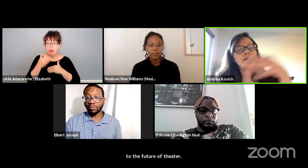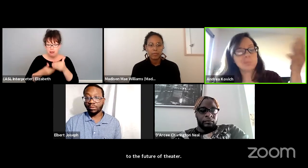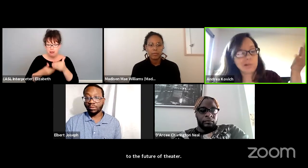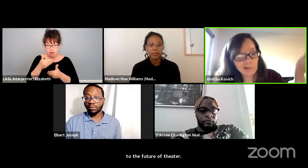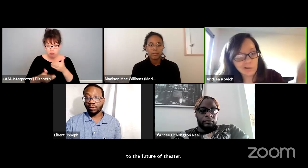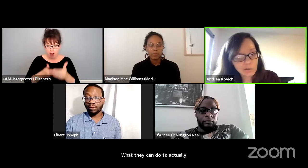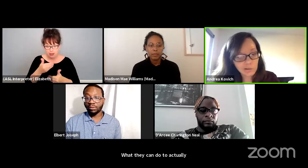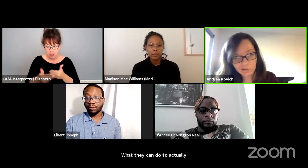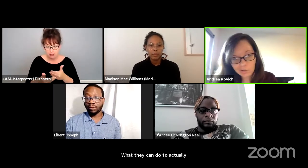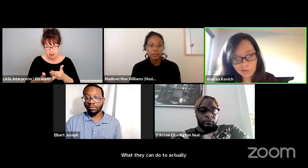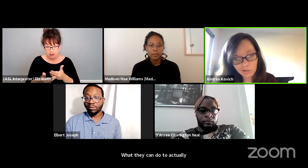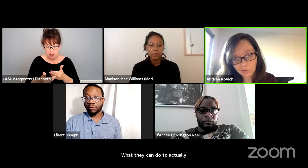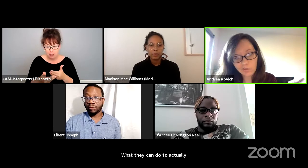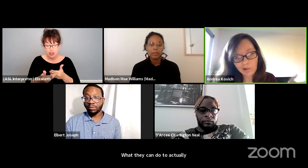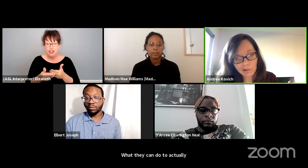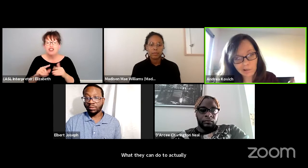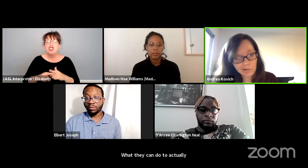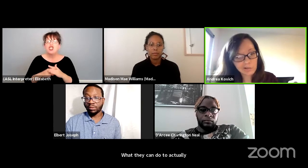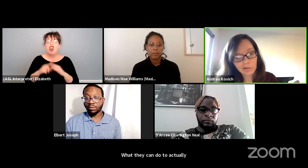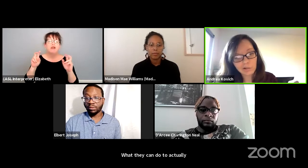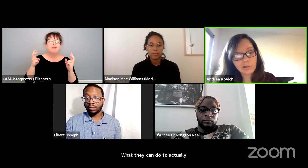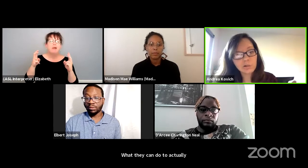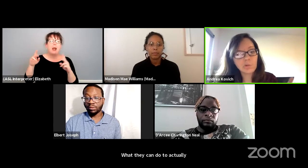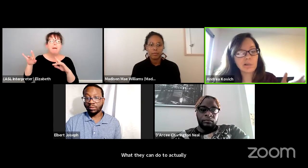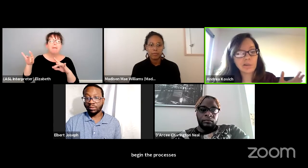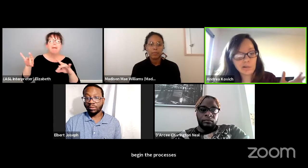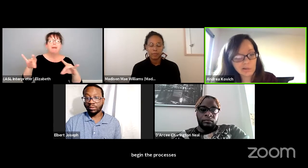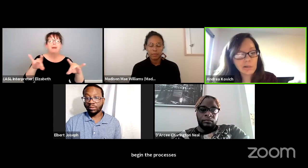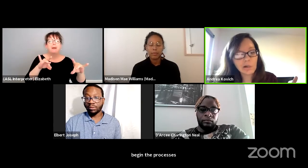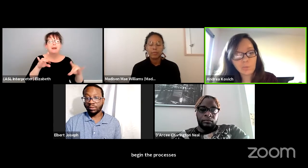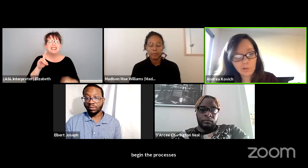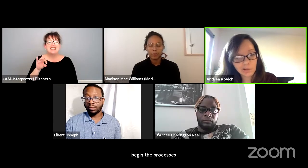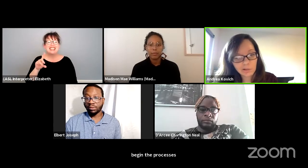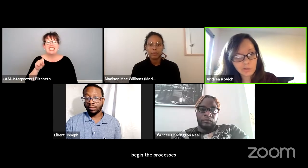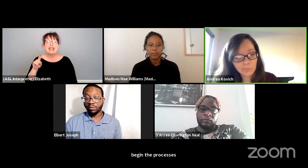to plant the seeds of access within their work.